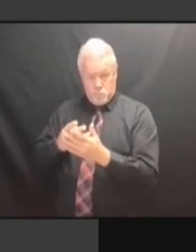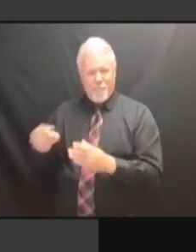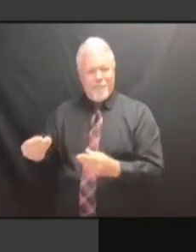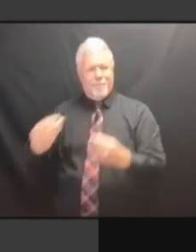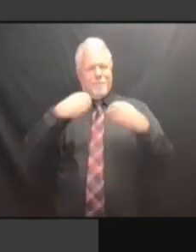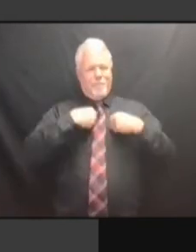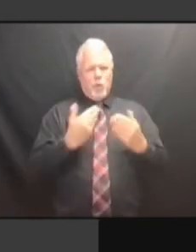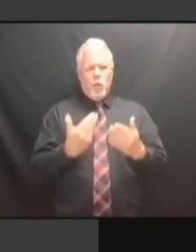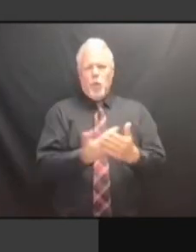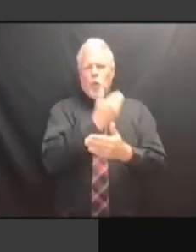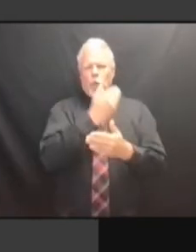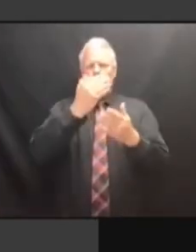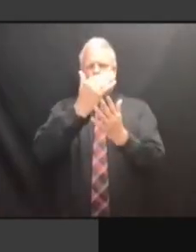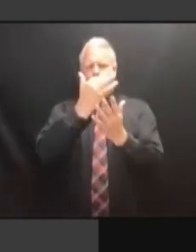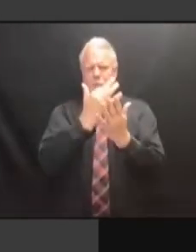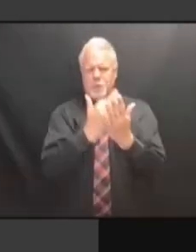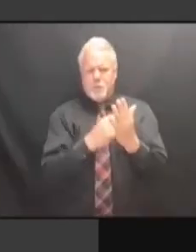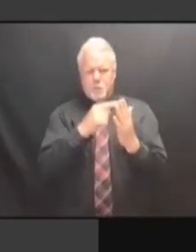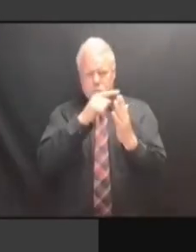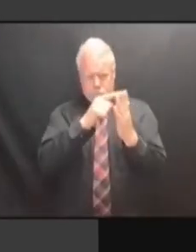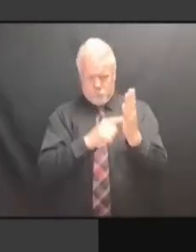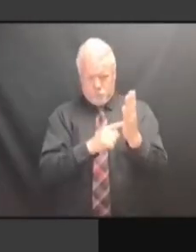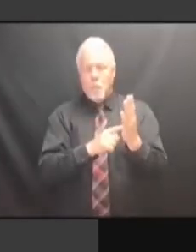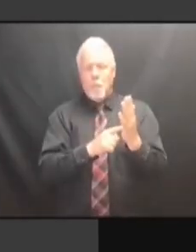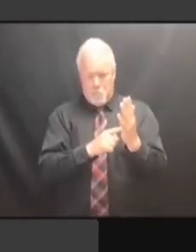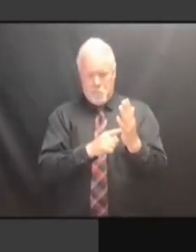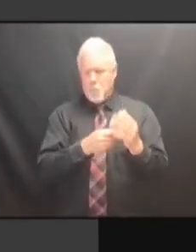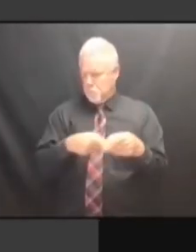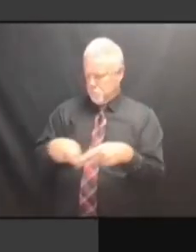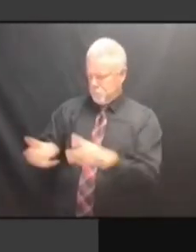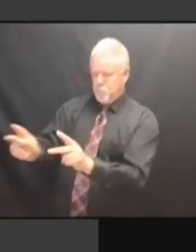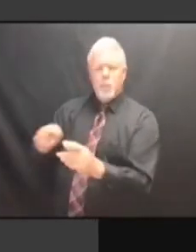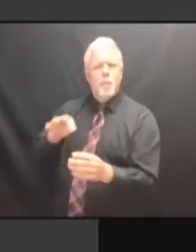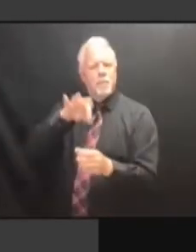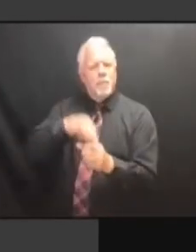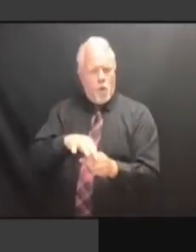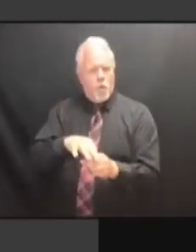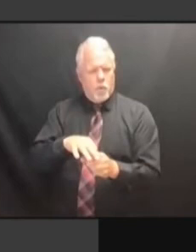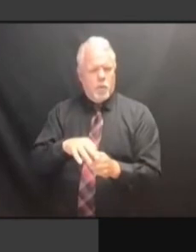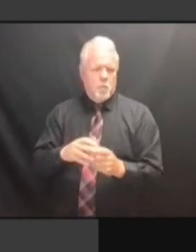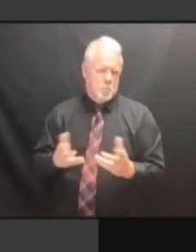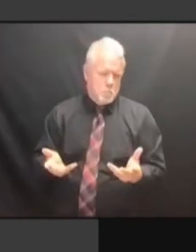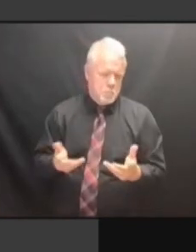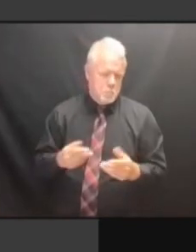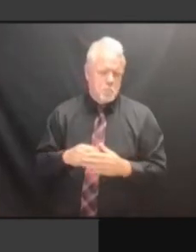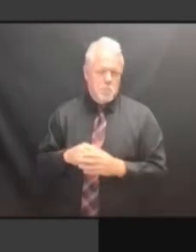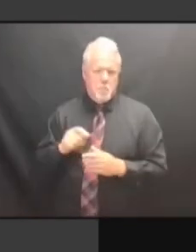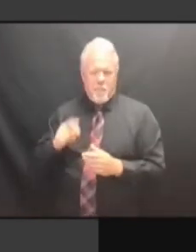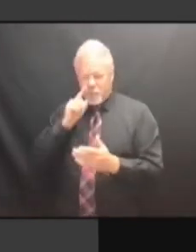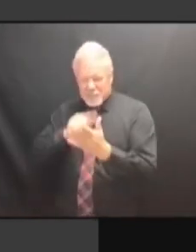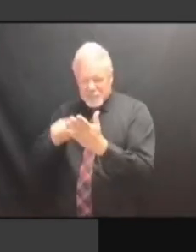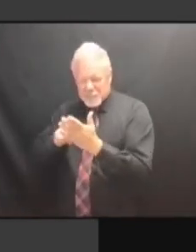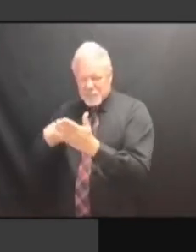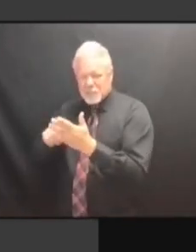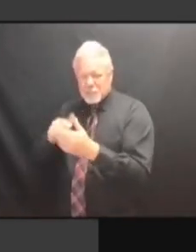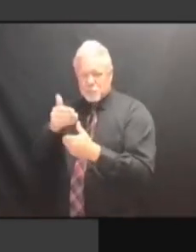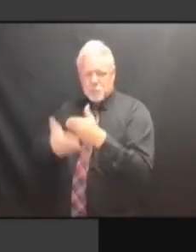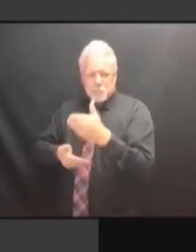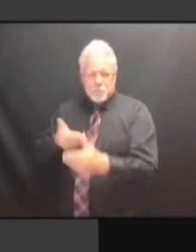WORD, BUT REESTABLISHED UPON THEIR RELEASE FROM CUSTODY. THEIR RELEASE FROM CUSTODY. THEIR RELEASE FROM CUSTODY. TRICKY THEIR RELEASE FROM CUSTODY. TRICKY WORDS. TRICKY WORDS. TRICKY WORDS. >> TRICKY WORDS. >> IF TRICKY WORDS. >> IF SOMEONE TRICKY WORDS. >> IF SOMEONE IS TRICKY WORDS. >> IF SOMEONE IS INCARCERATED, IF SOMEONE IS INCARCERATED,